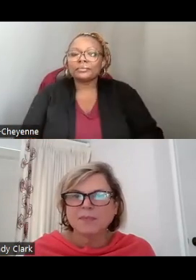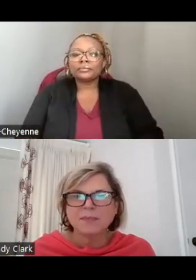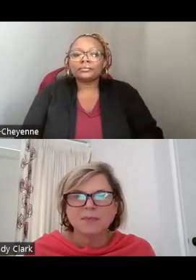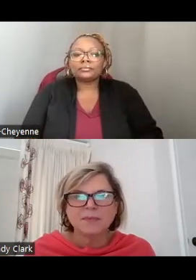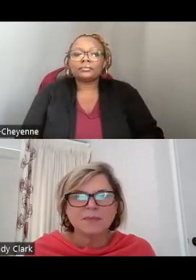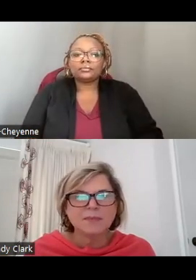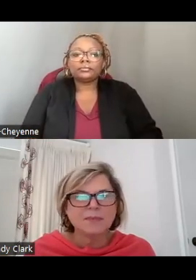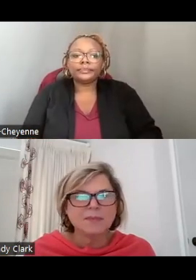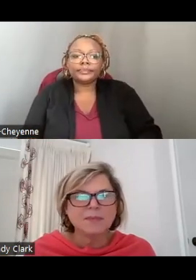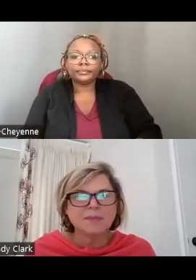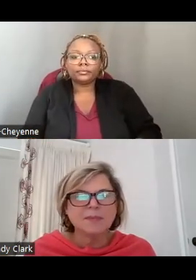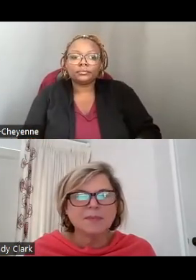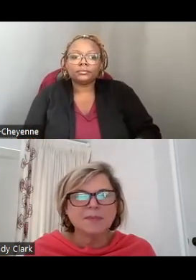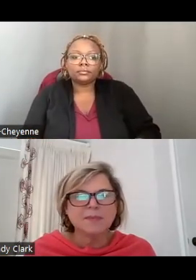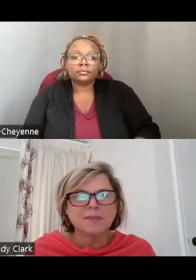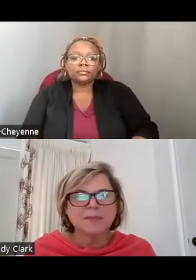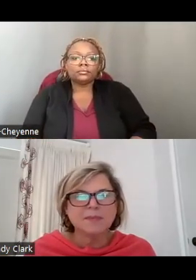THANKS, WENDY.